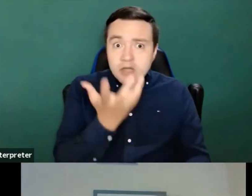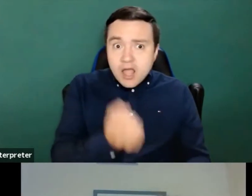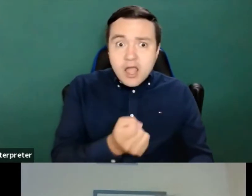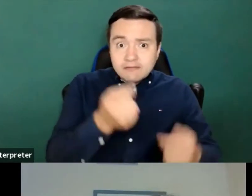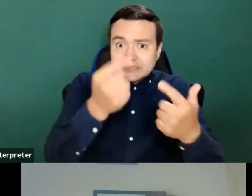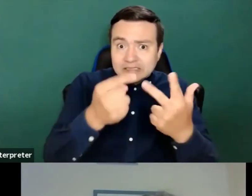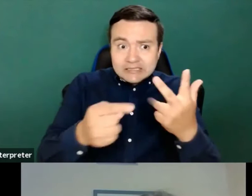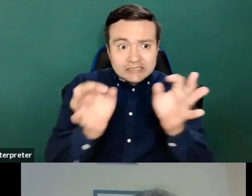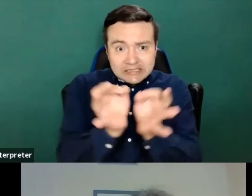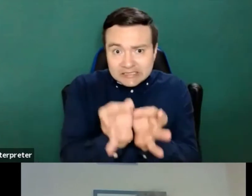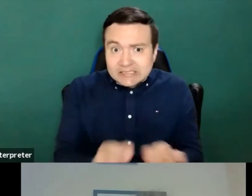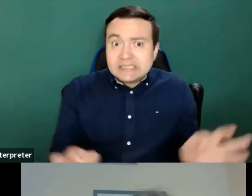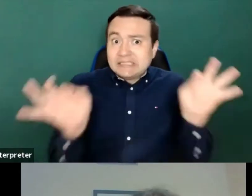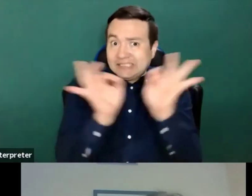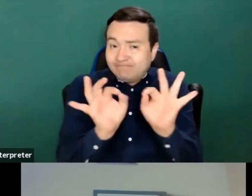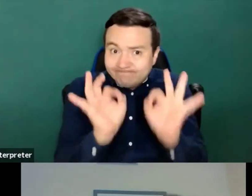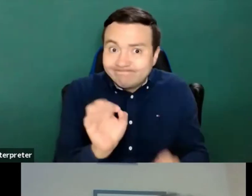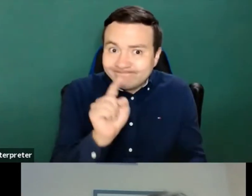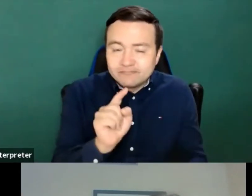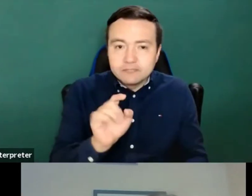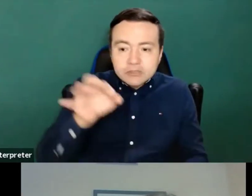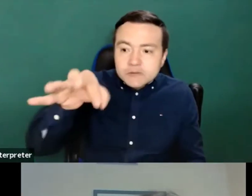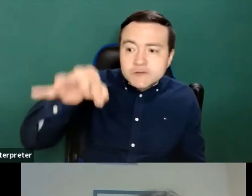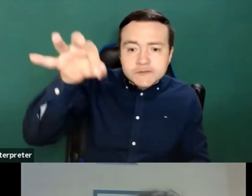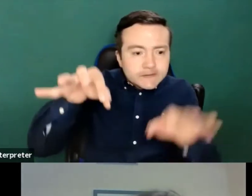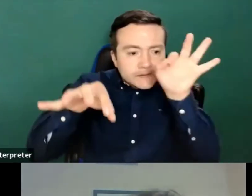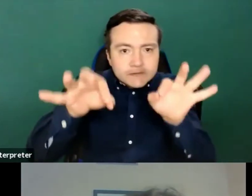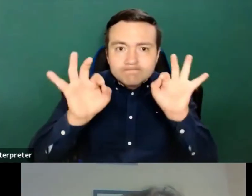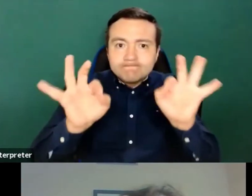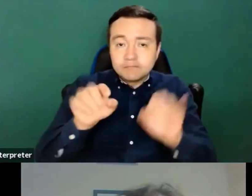In fact, they are a matter of human rights.